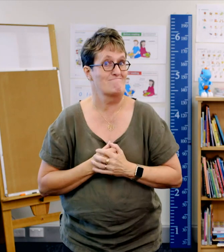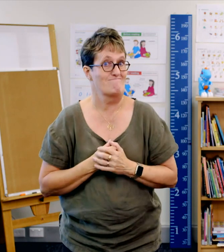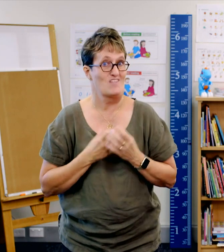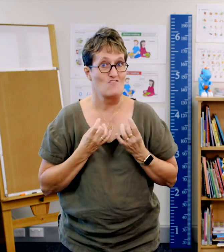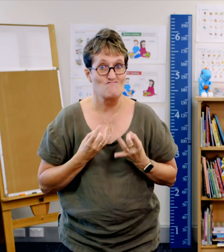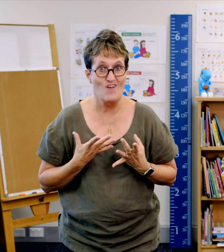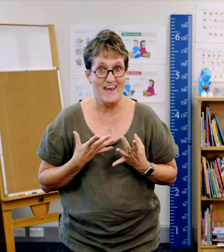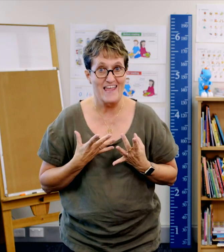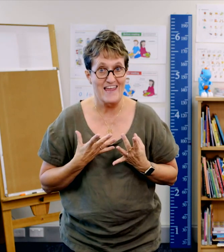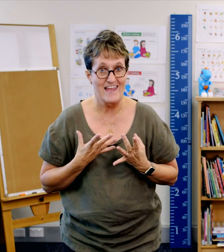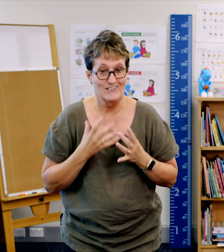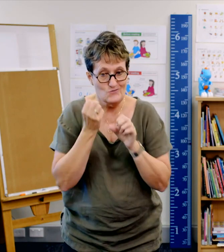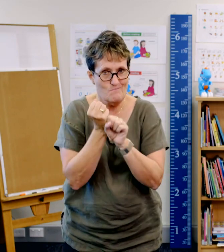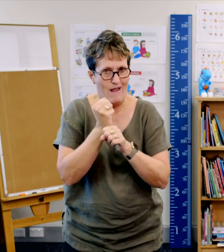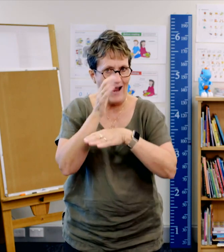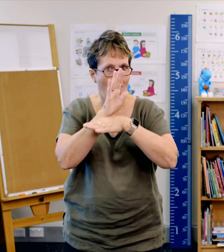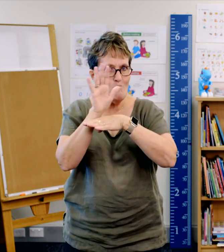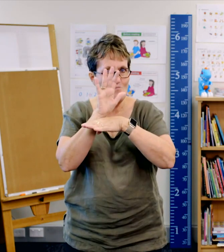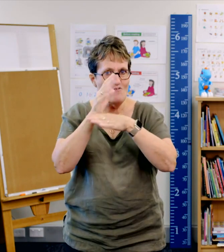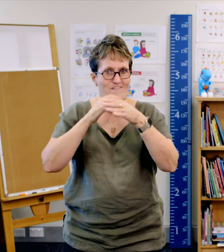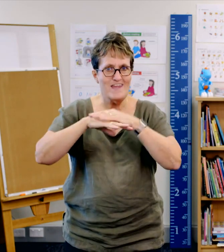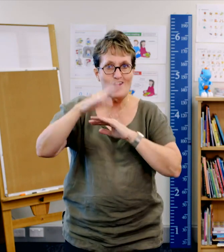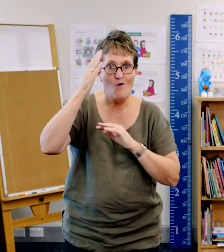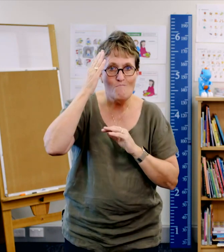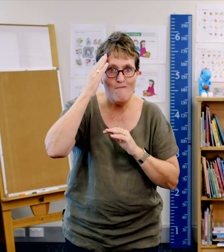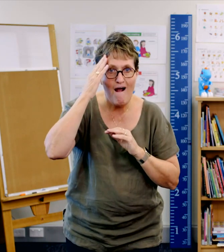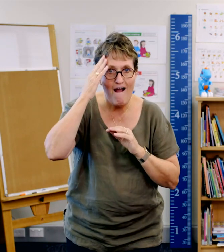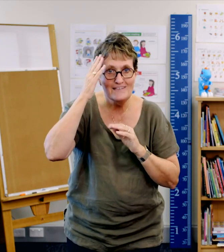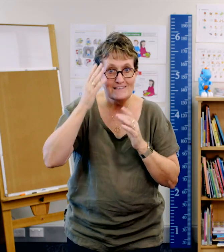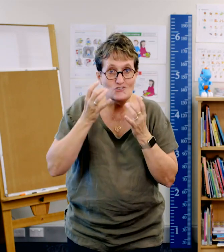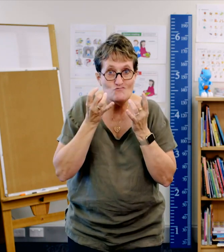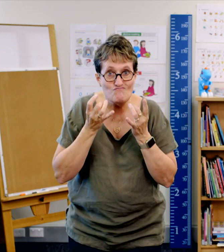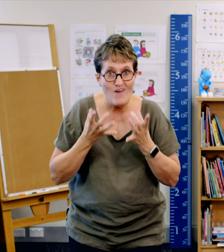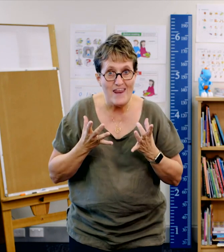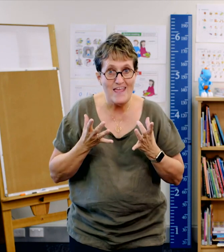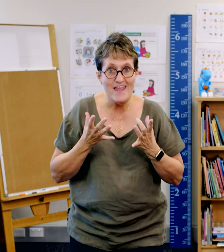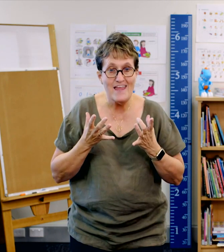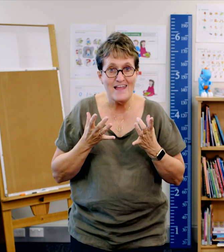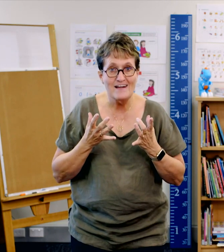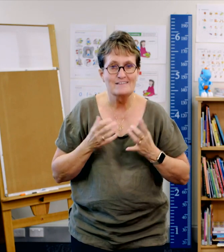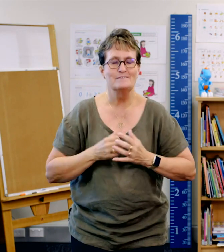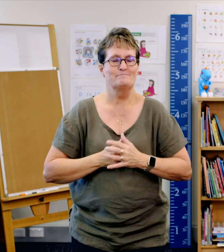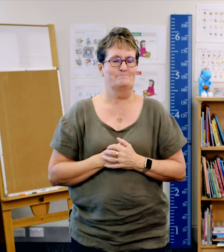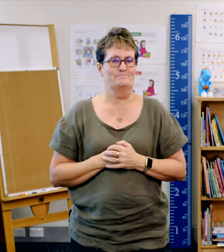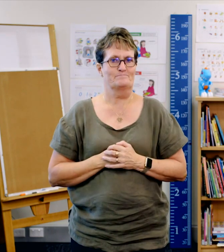Get ready to create a movie in your mind from the words I say.